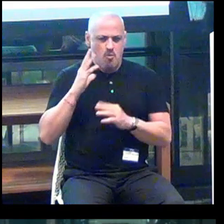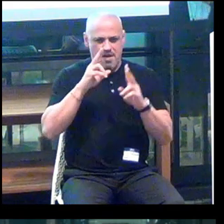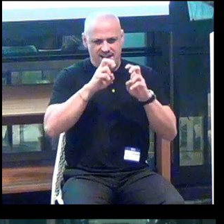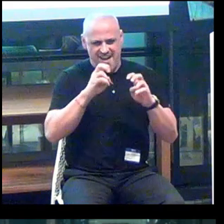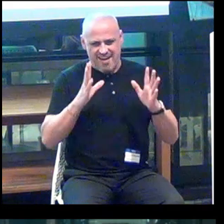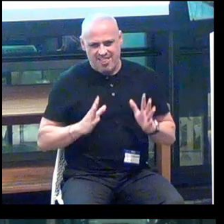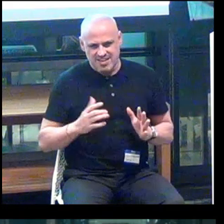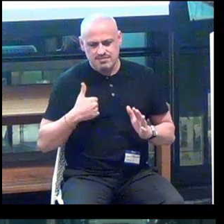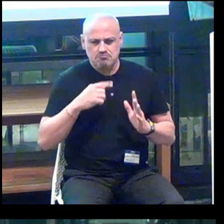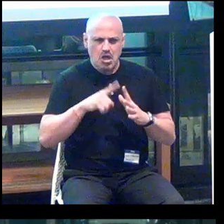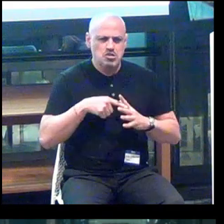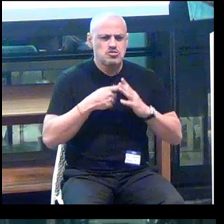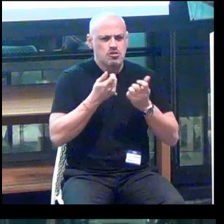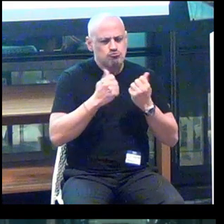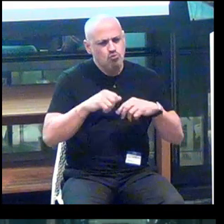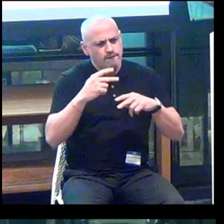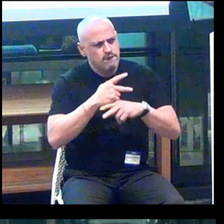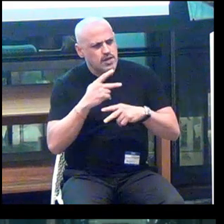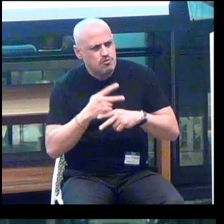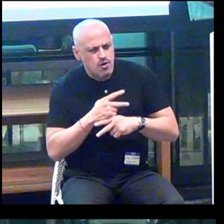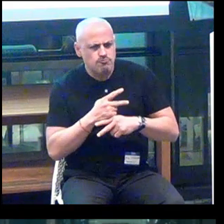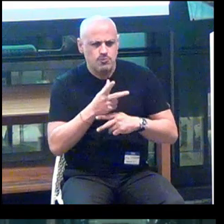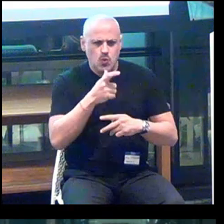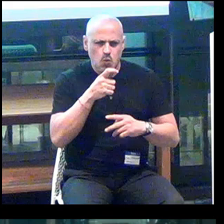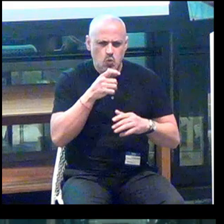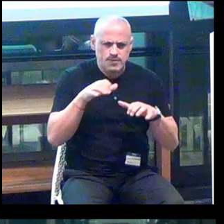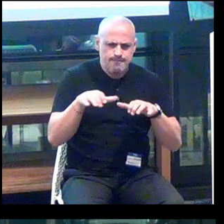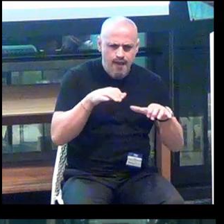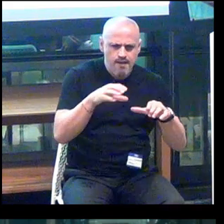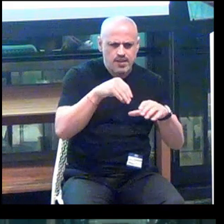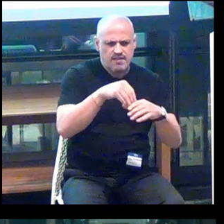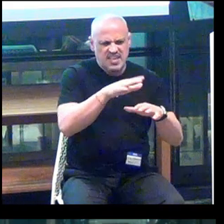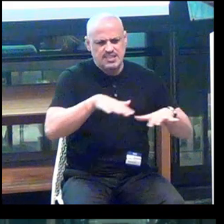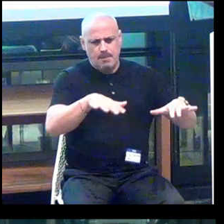And so I started trying to figure out who was active within the space.